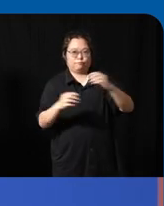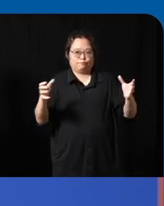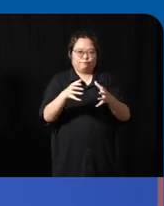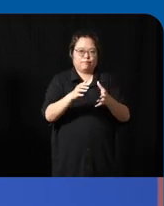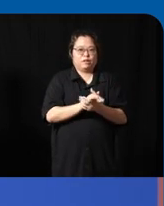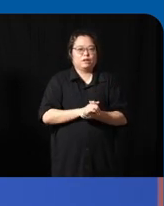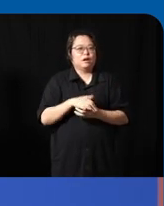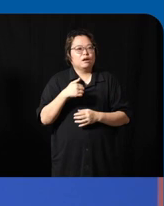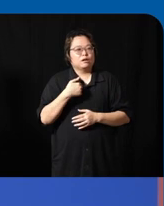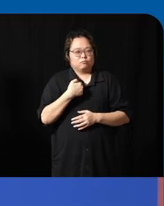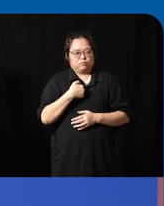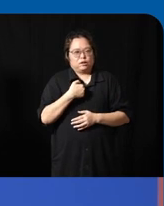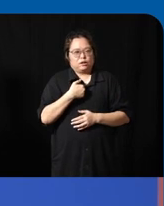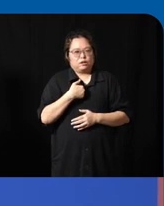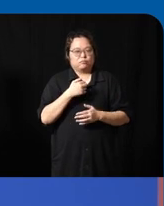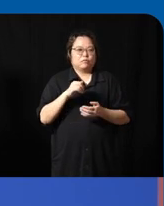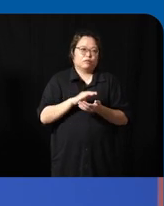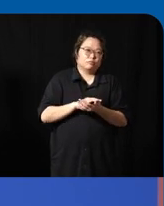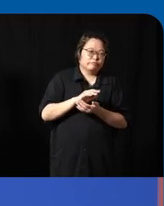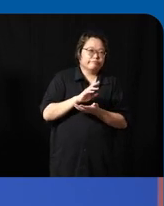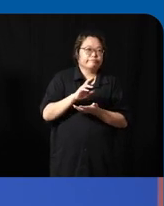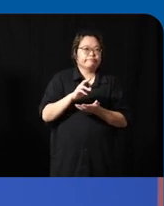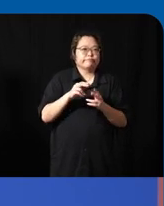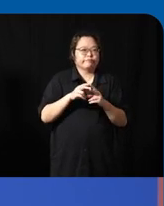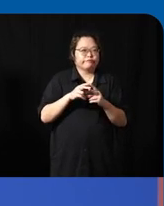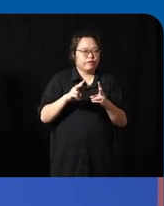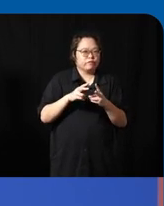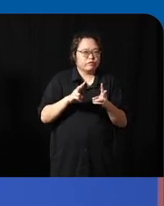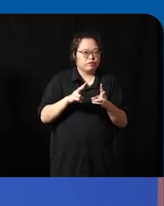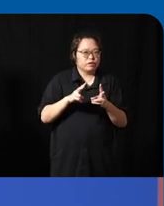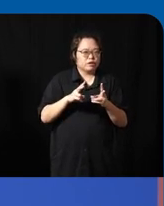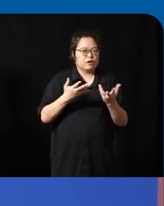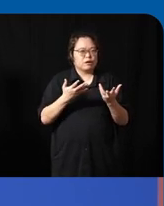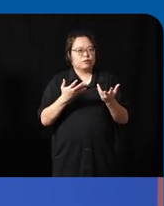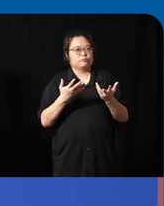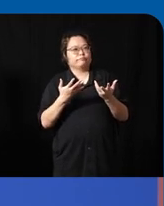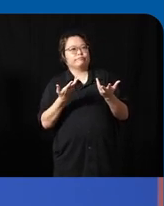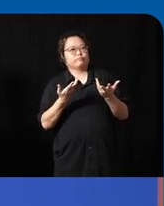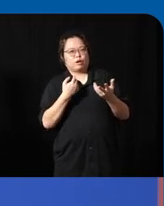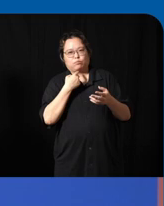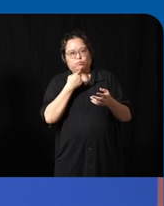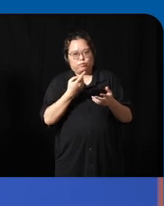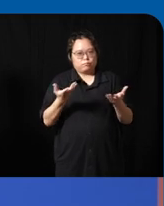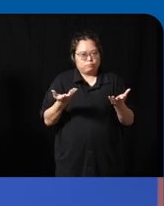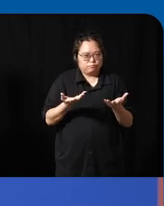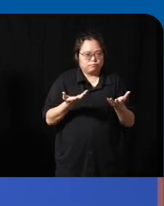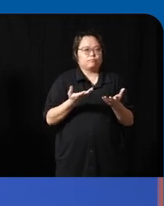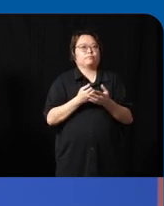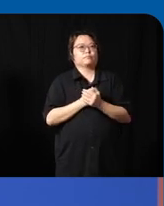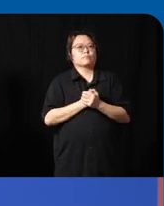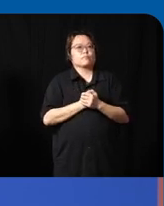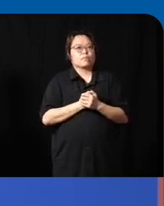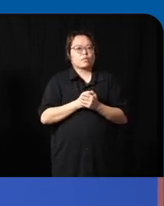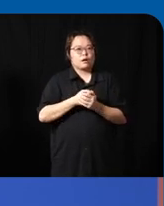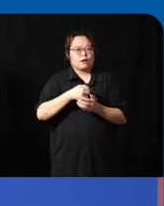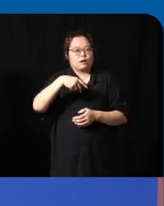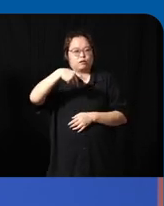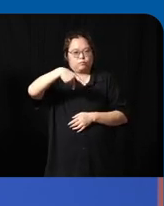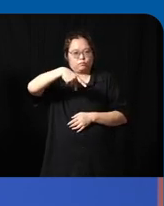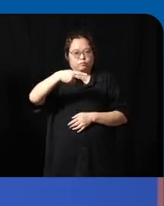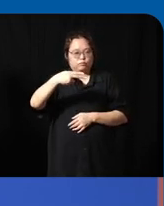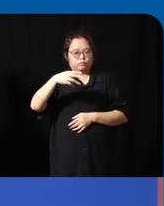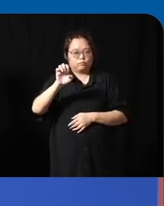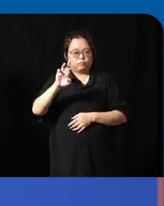very um uh perjorative term here um by saying uh to to to to to to to compensate for that